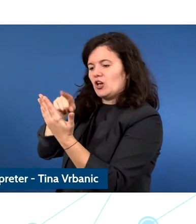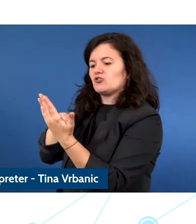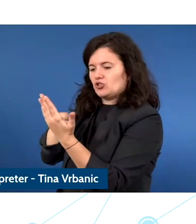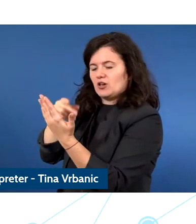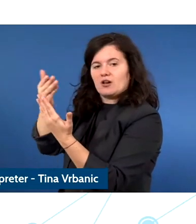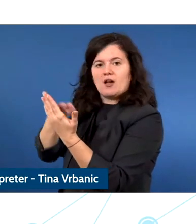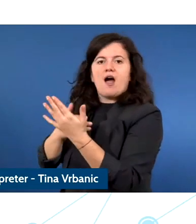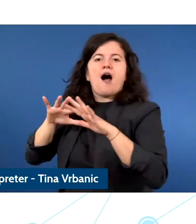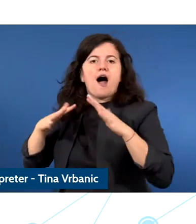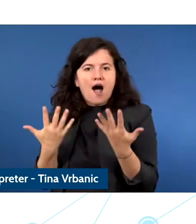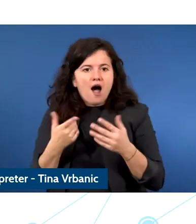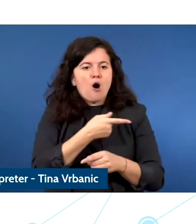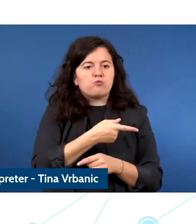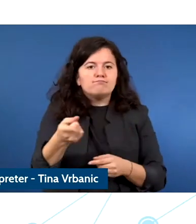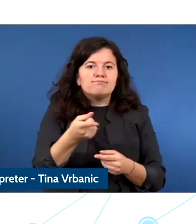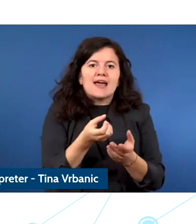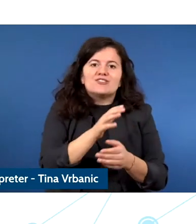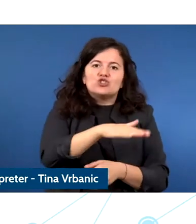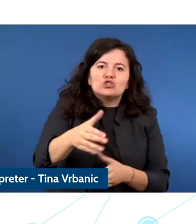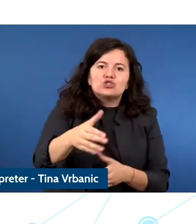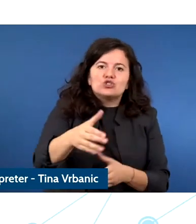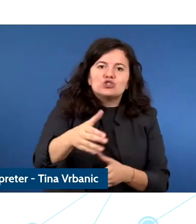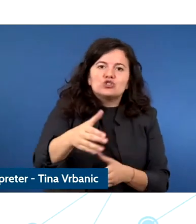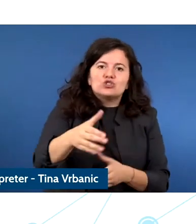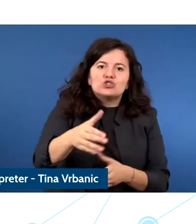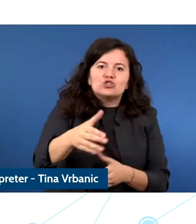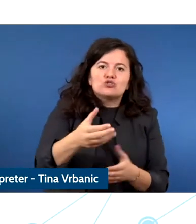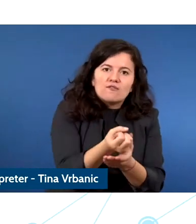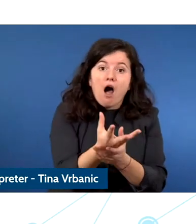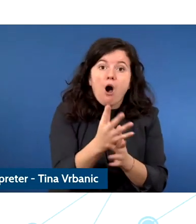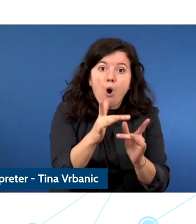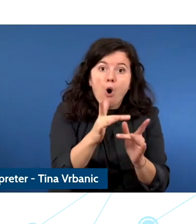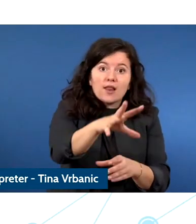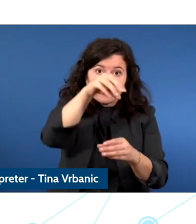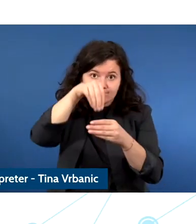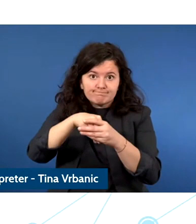I have very little time, but I would really like too convey a few messages because I